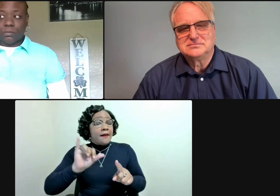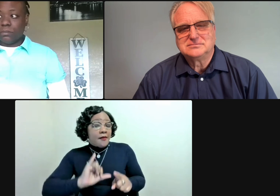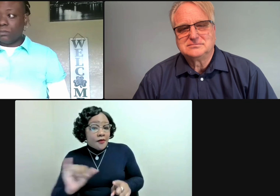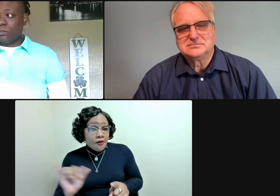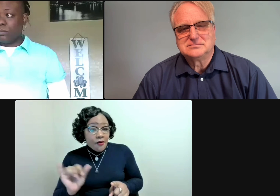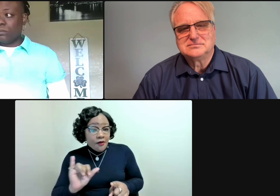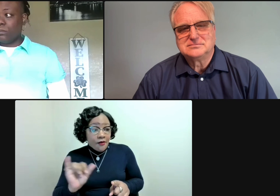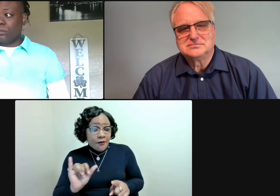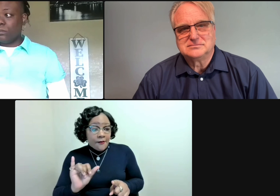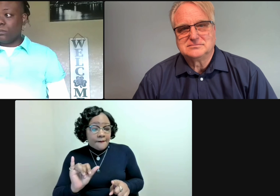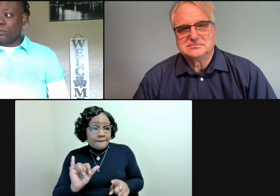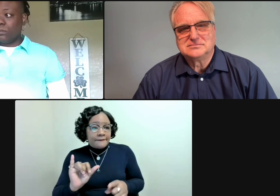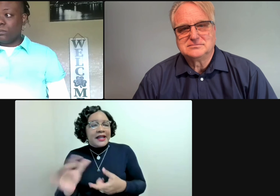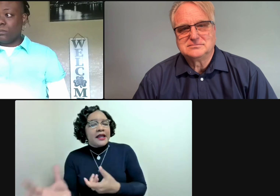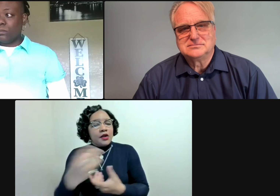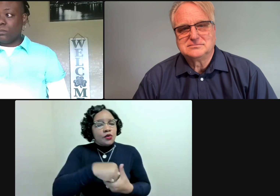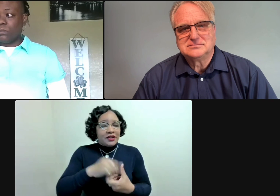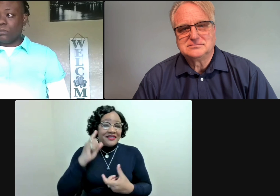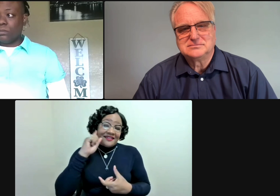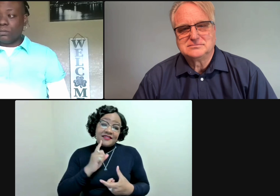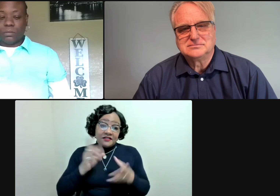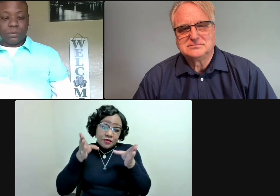At the same time, we include the deaf person